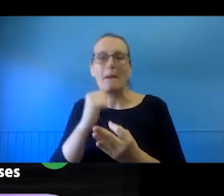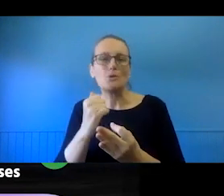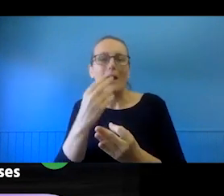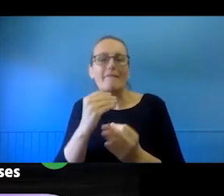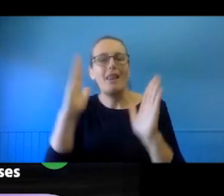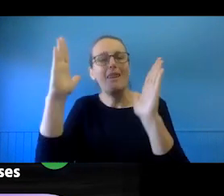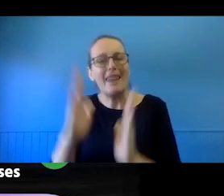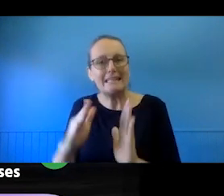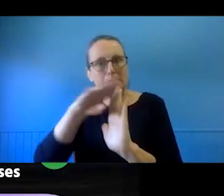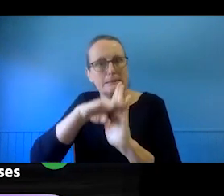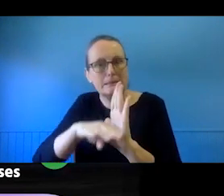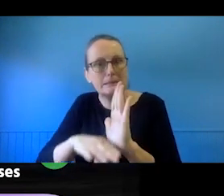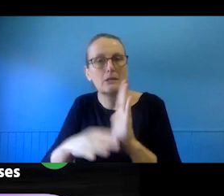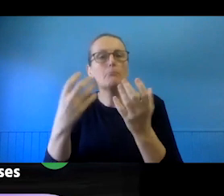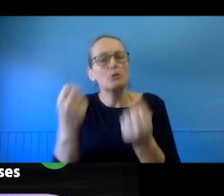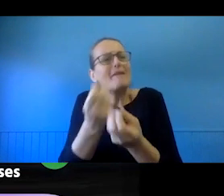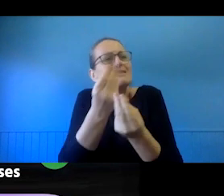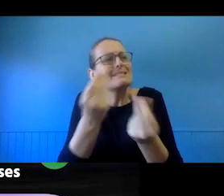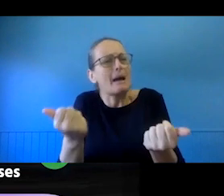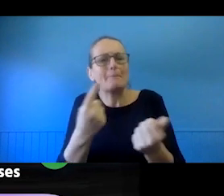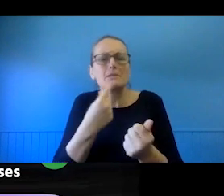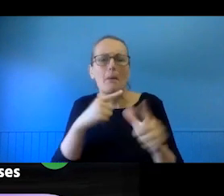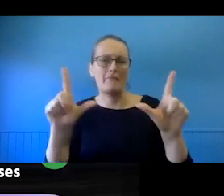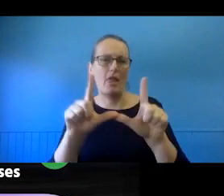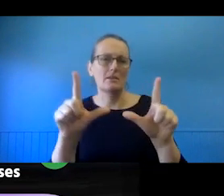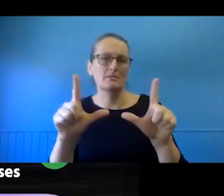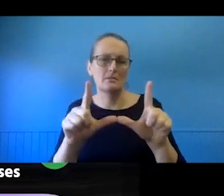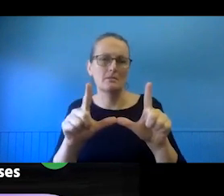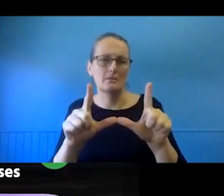you would have some kind of licence in place. That's designed to secure